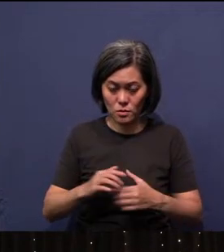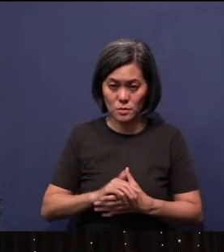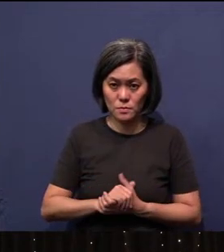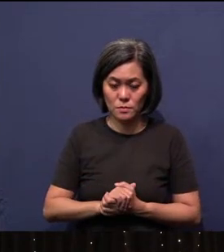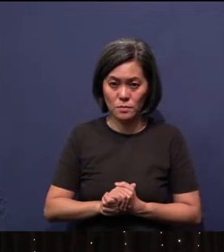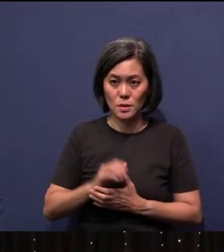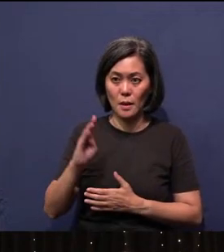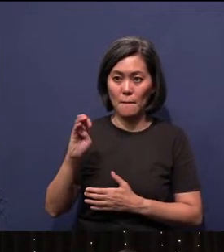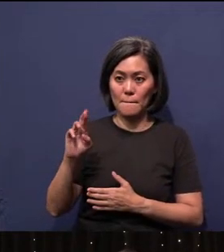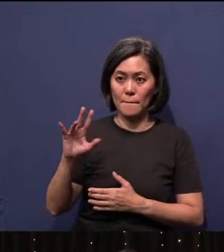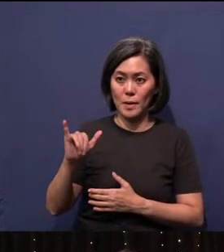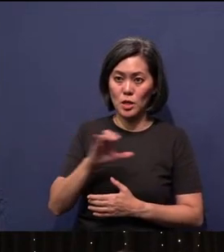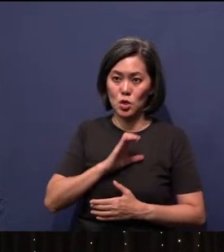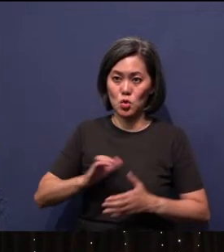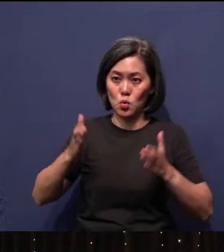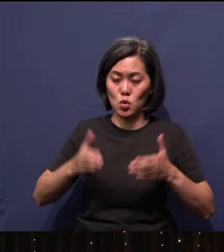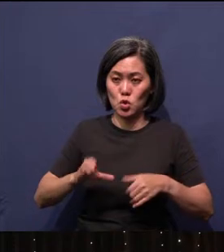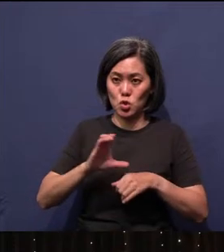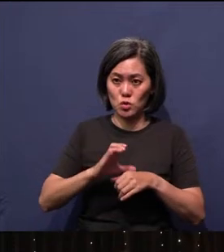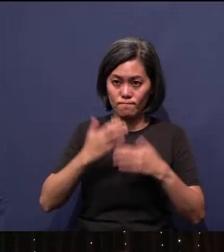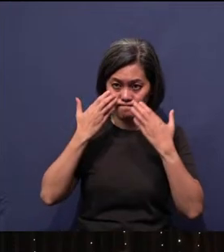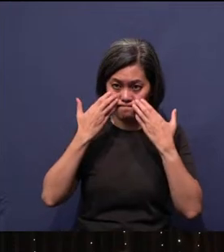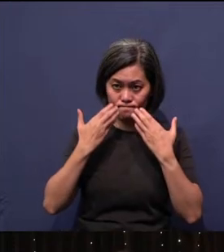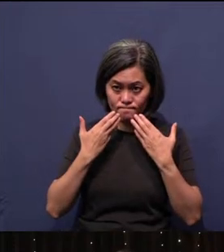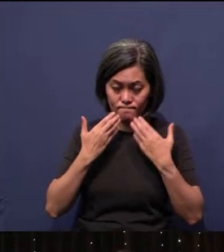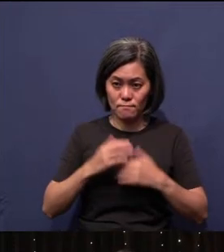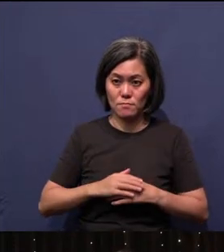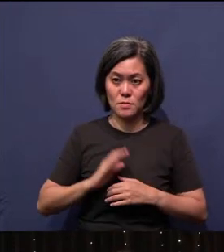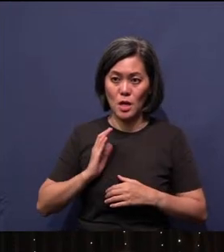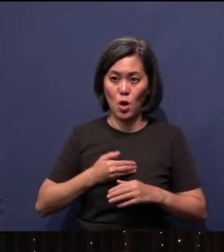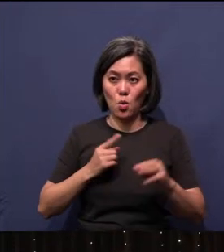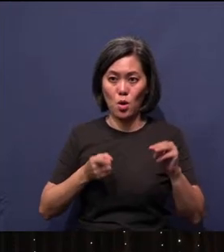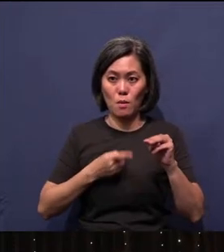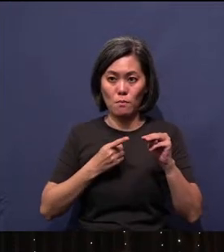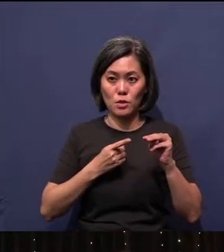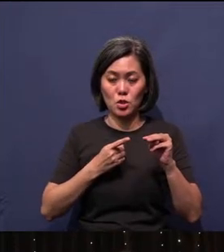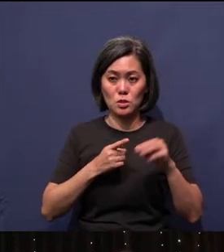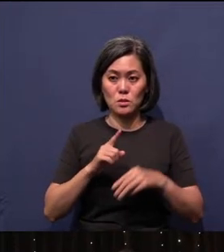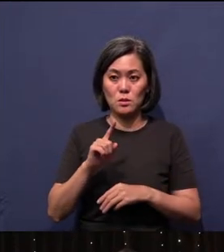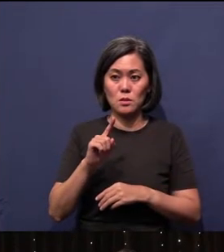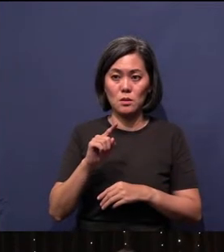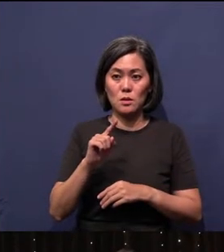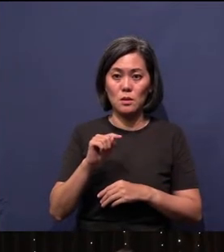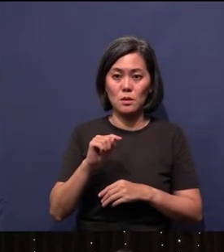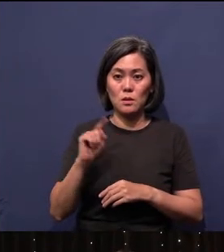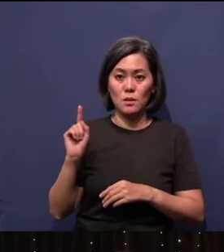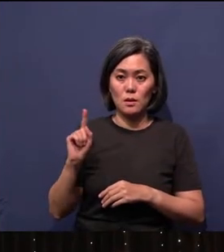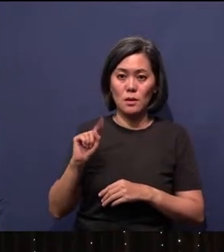Bartley Christian Church is saddened that our missionary Thang Ngaihte passed away and went